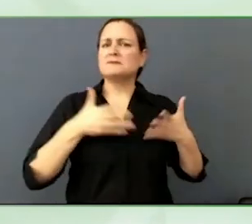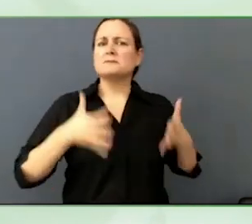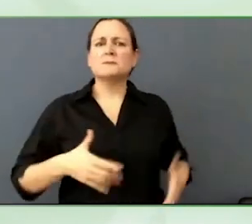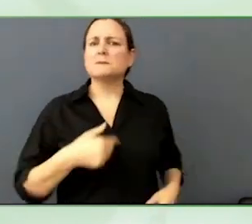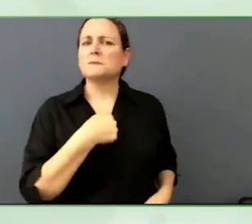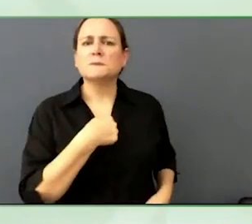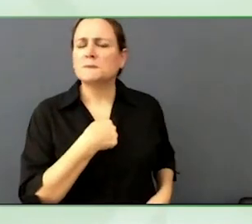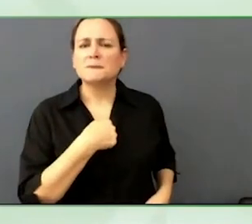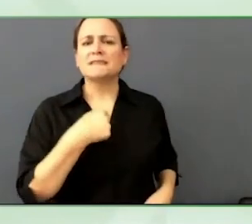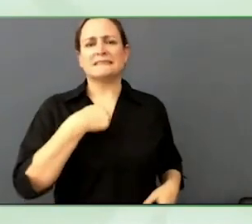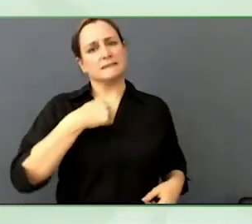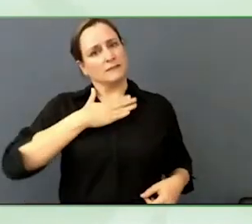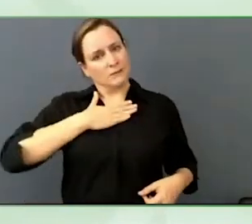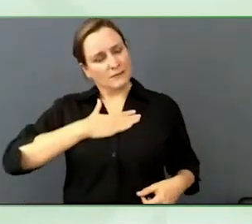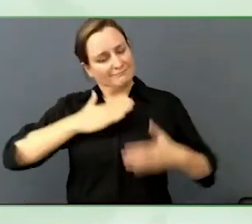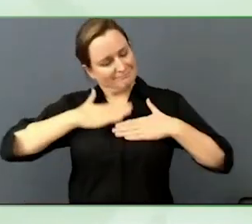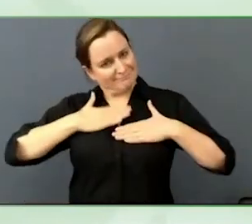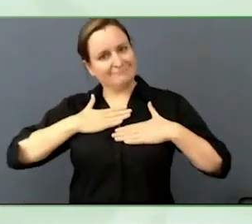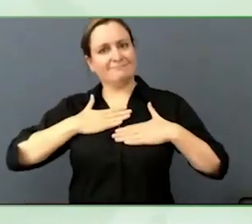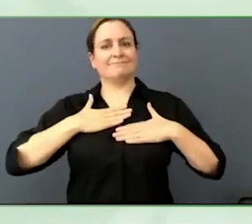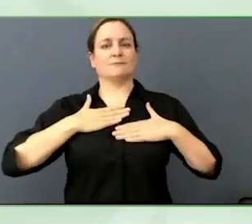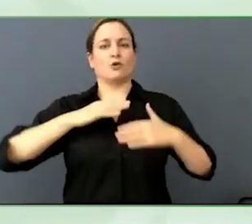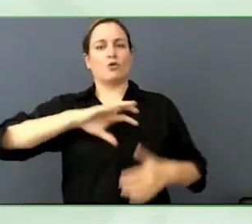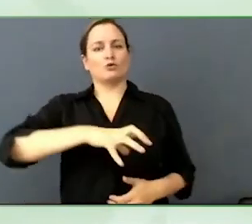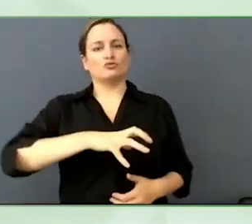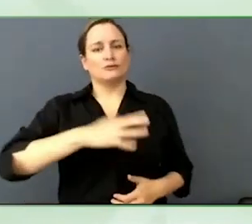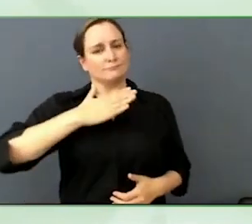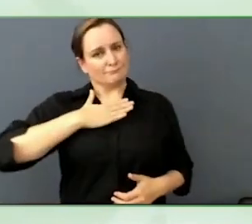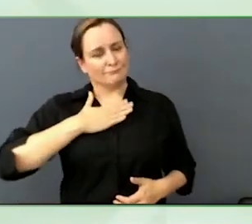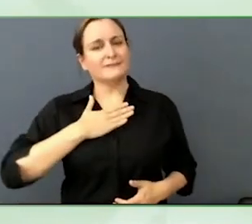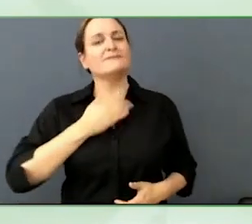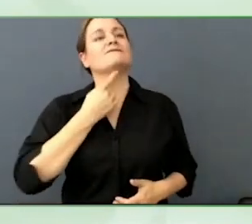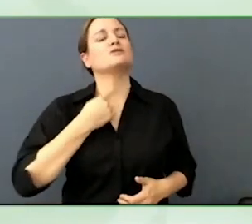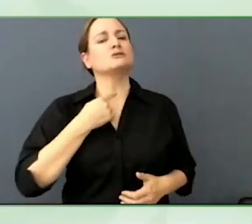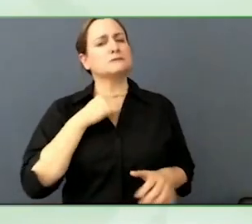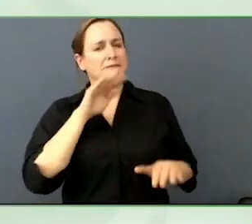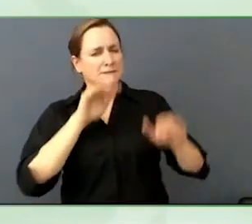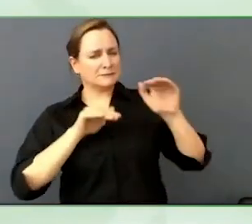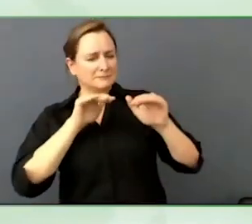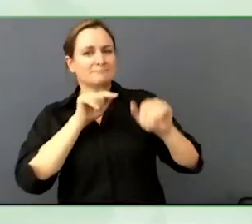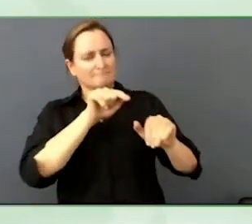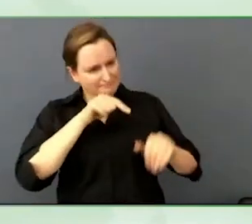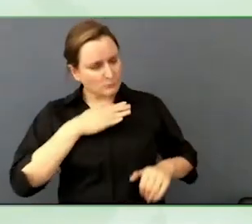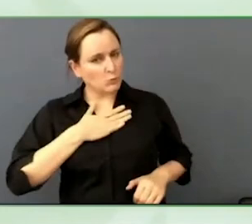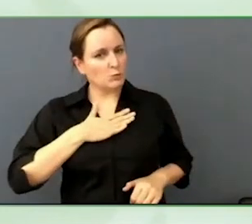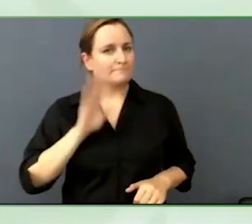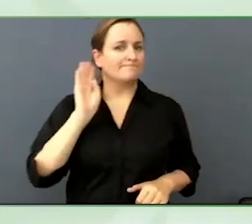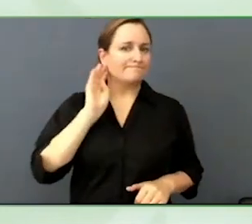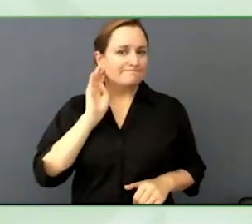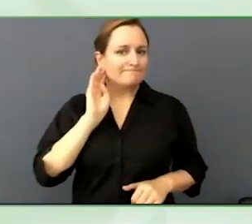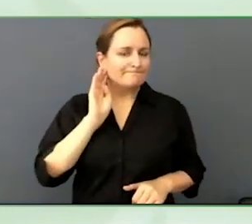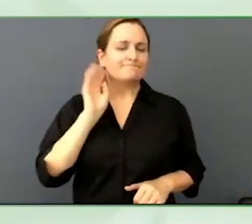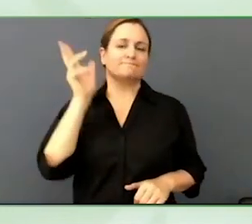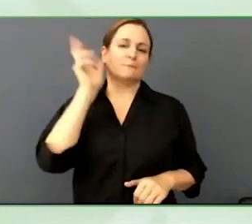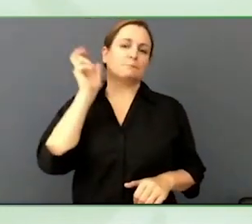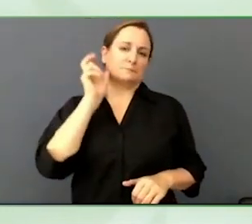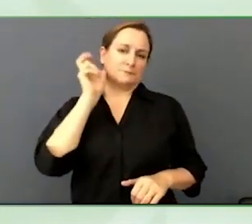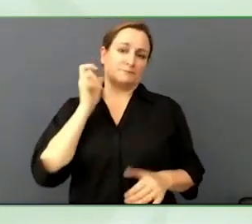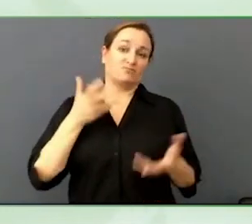That is an area that is really interesting, audio description, we are paying a lot of attention to that.